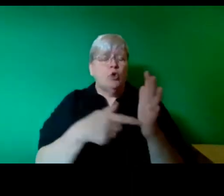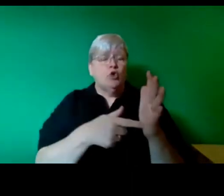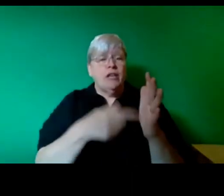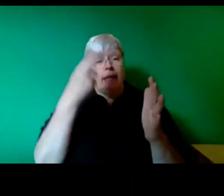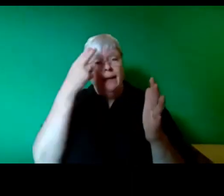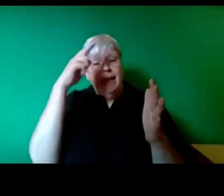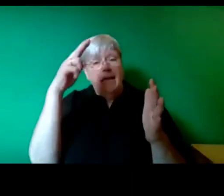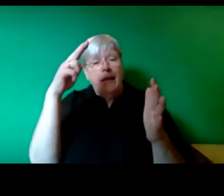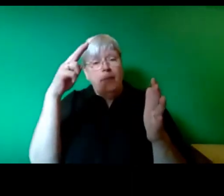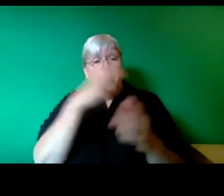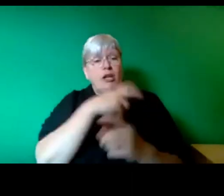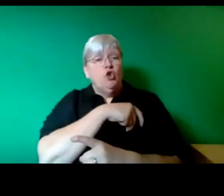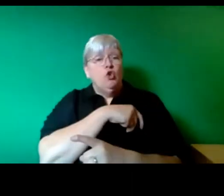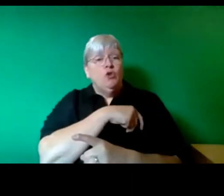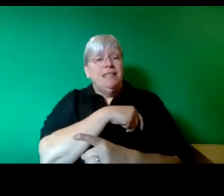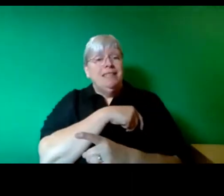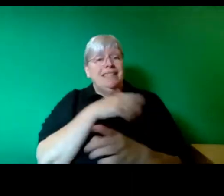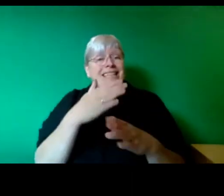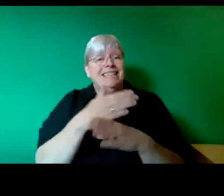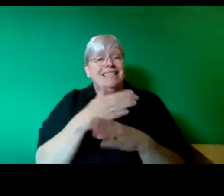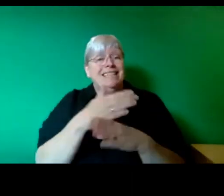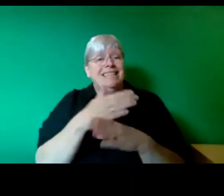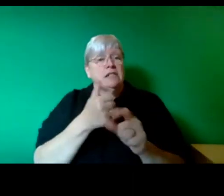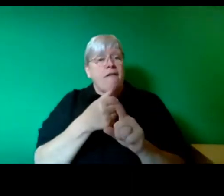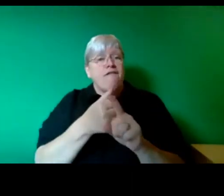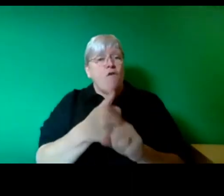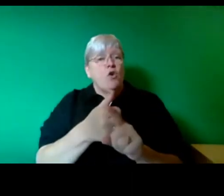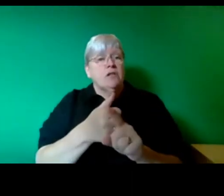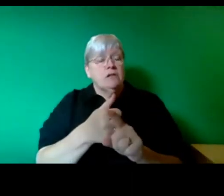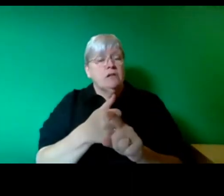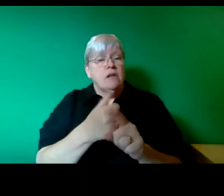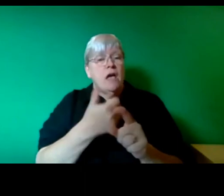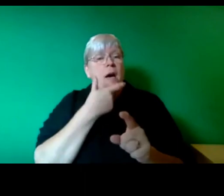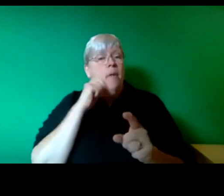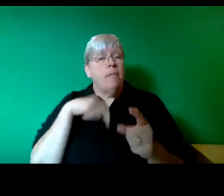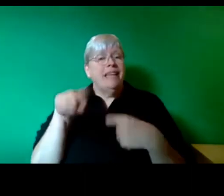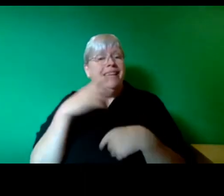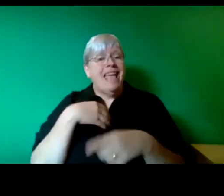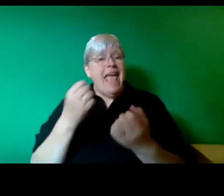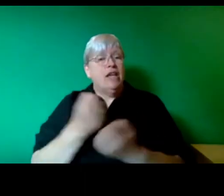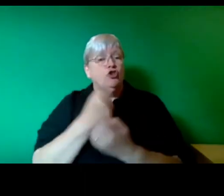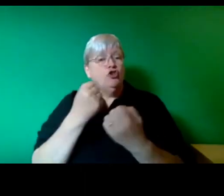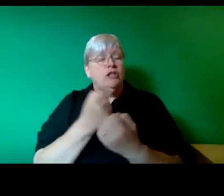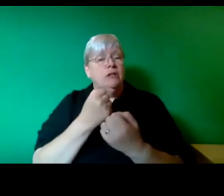Union Task Force for a Public Energy Future. We felt it was necessary, there's a group of unions,